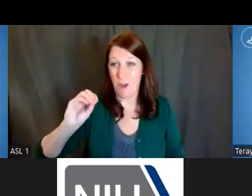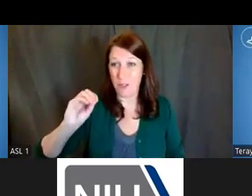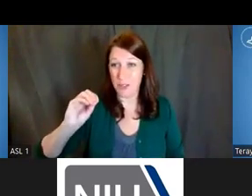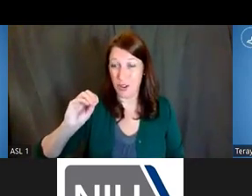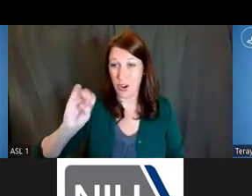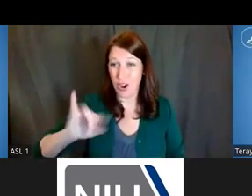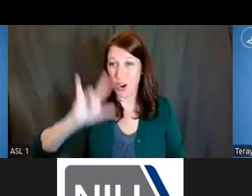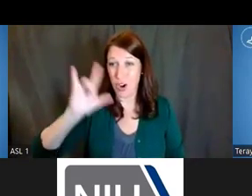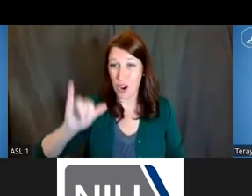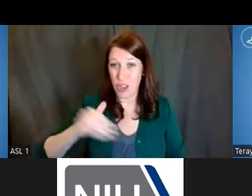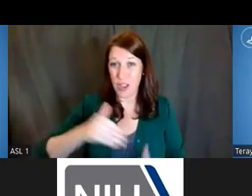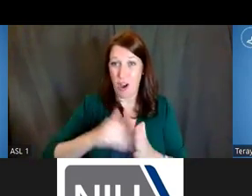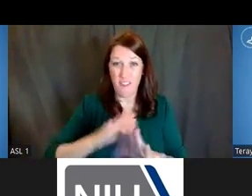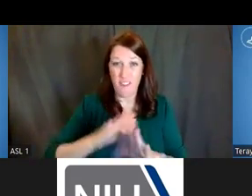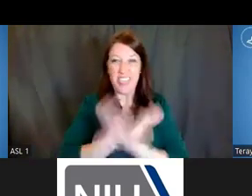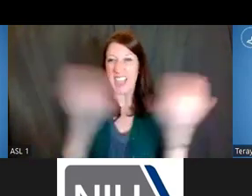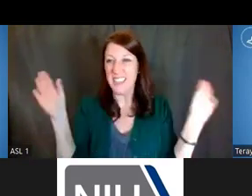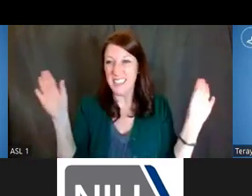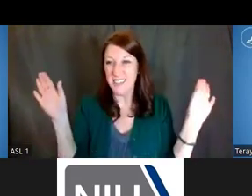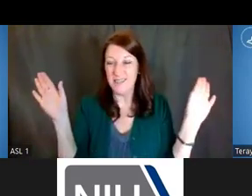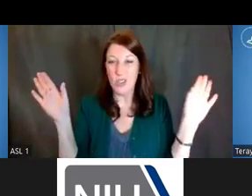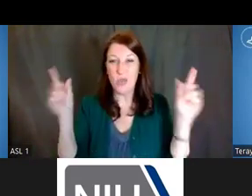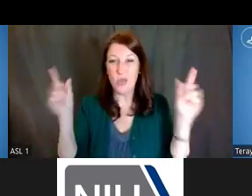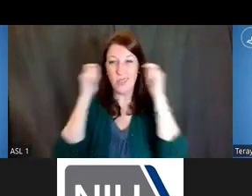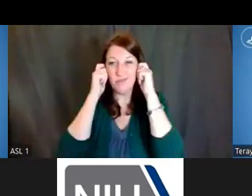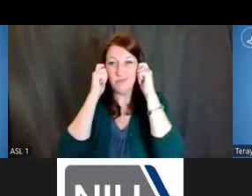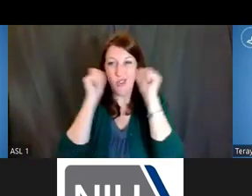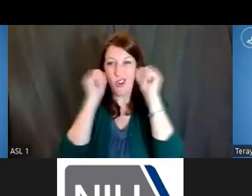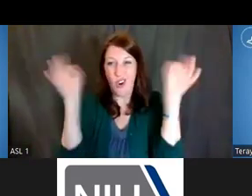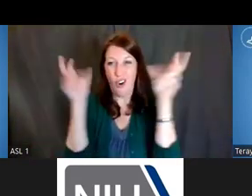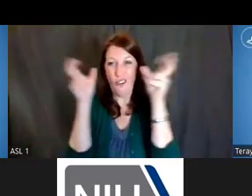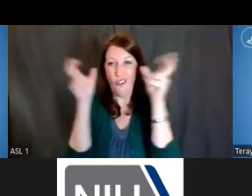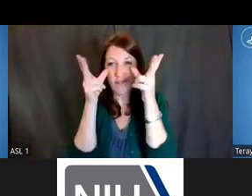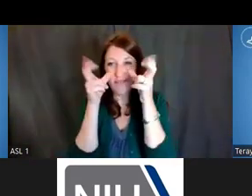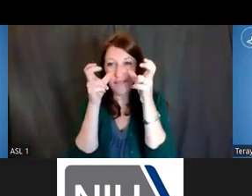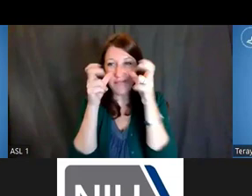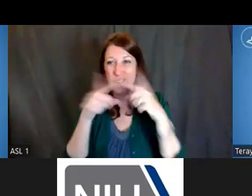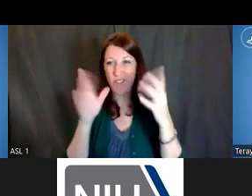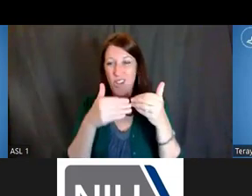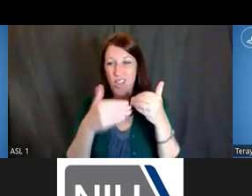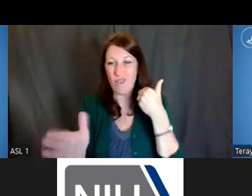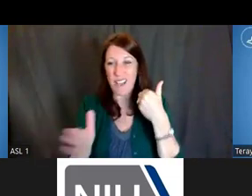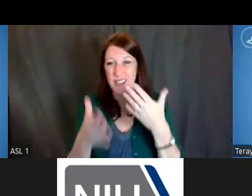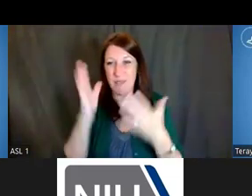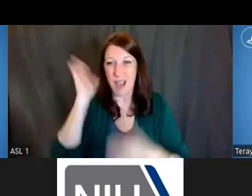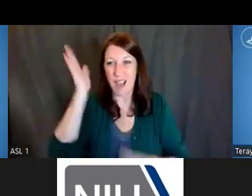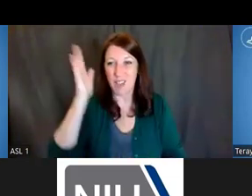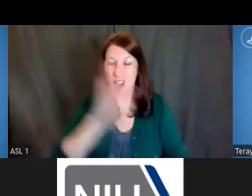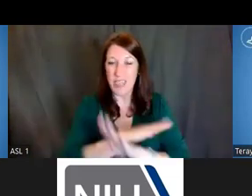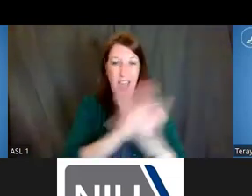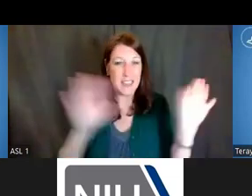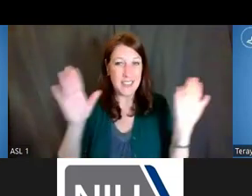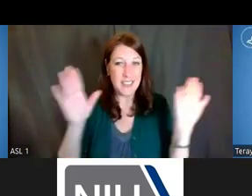now you don't have to listen to the rest of the talk. Because that is really the most important takeaway message from any of these talks.